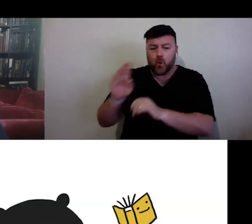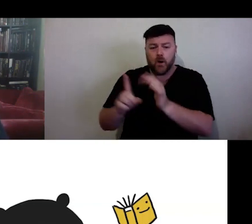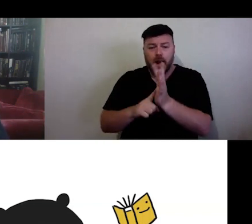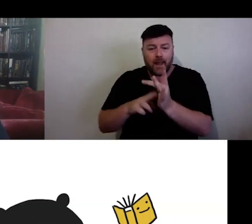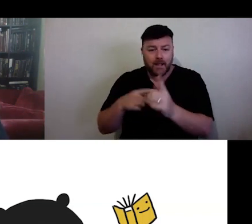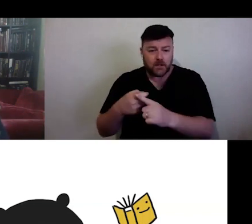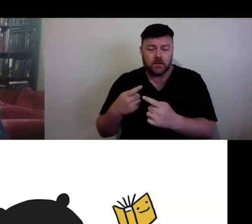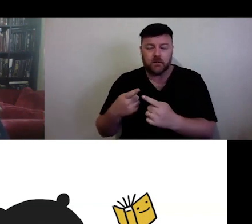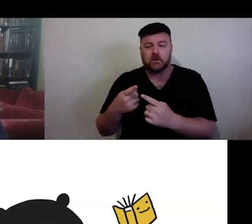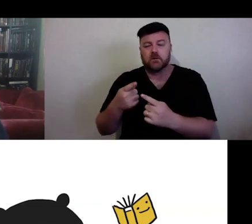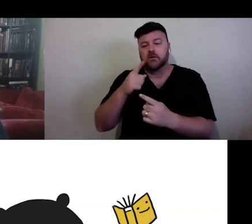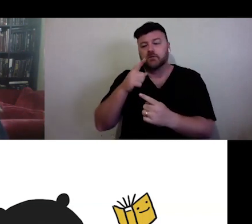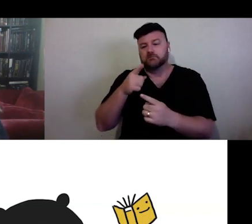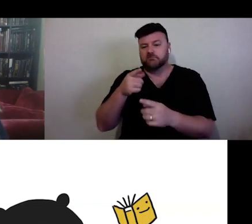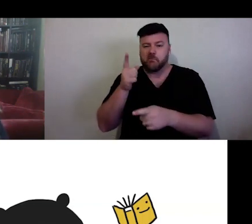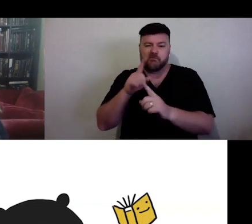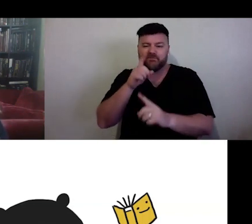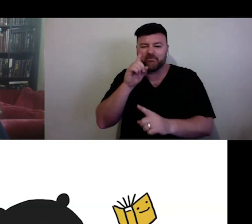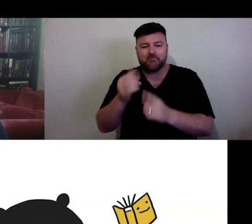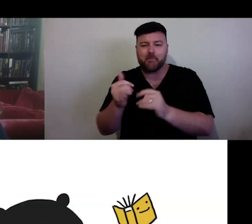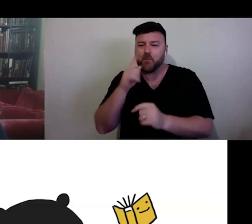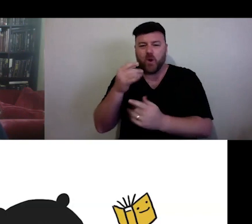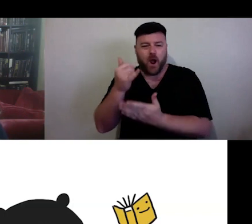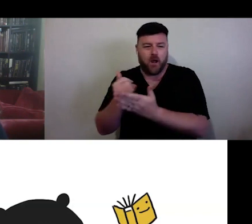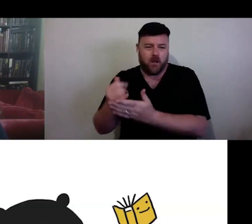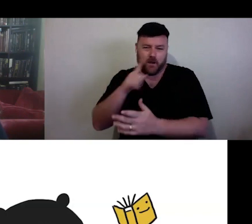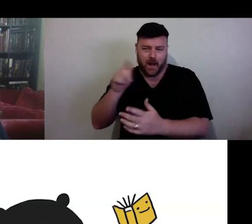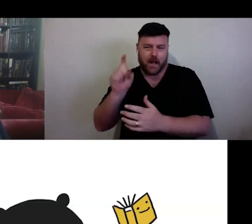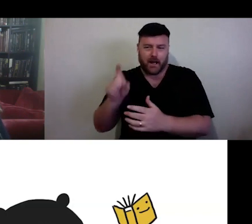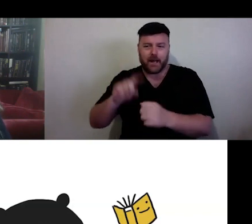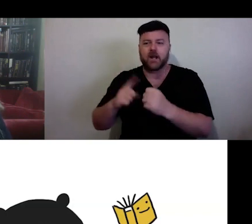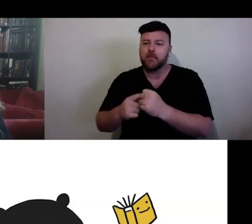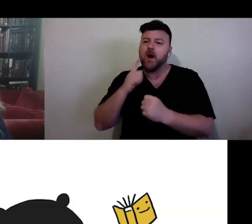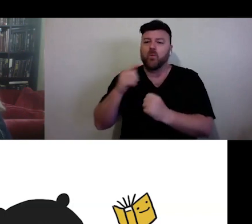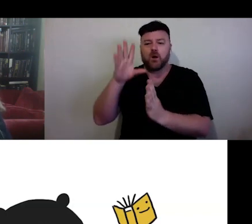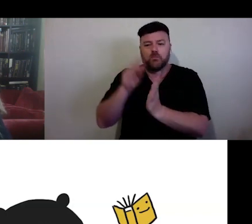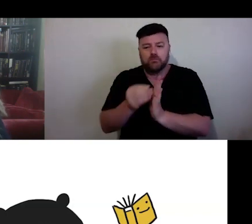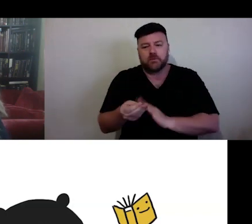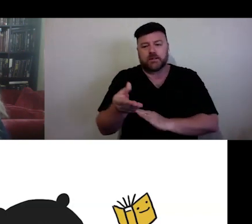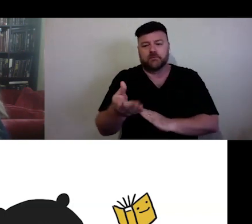but I believe we will be sharing an archive of the chat afterwards. And